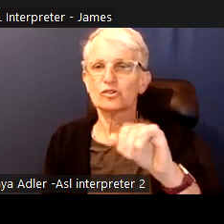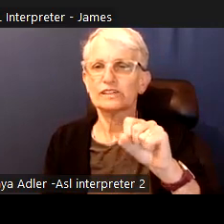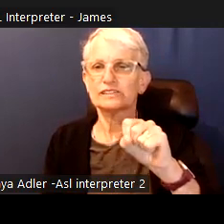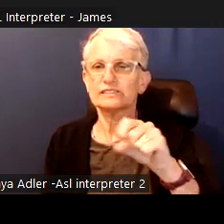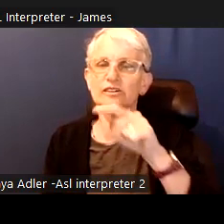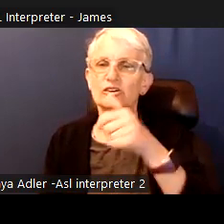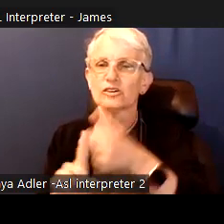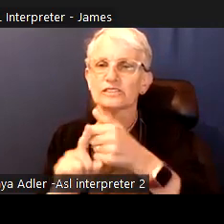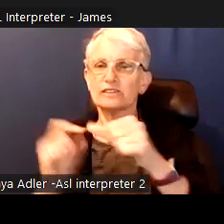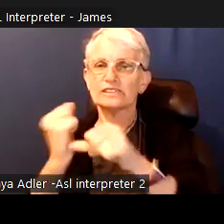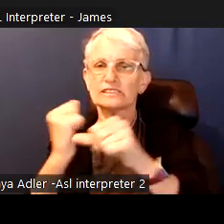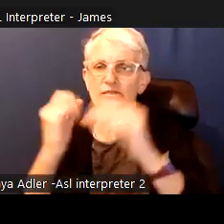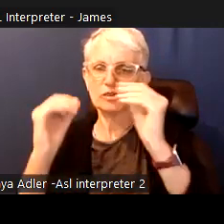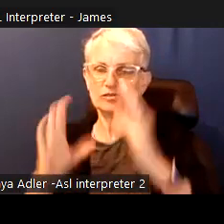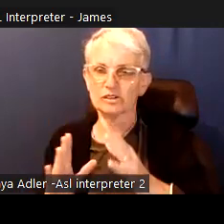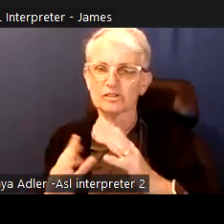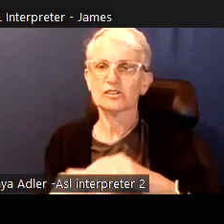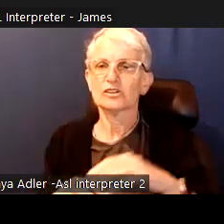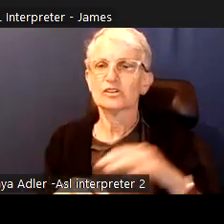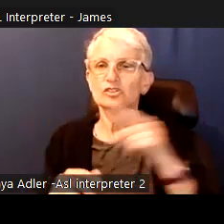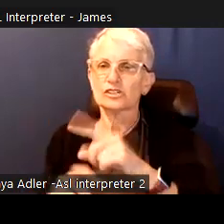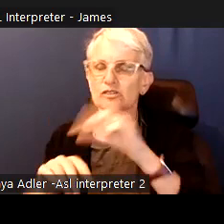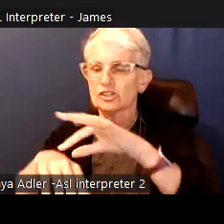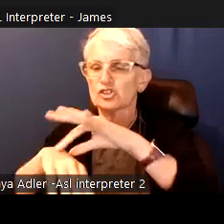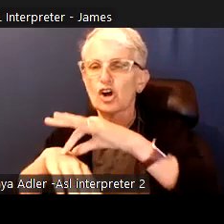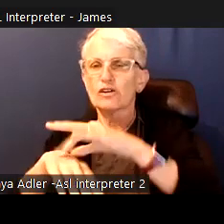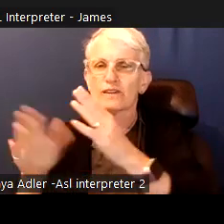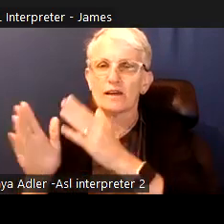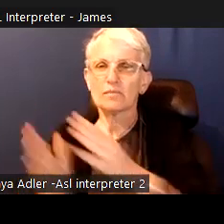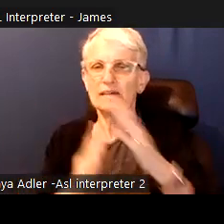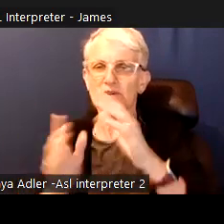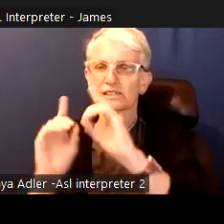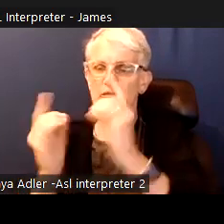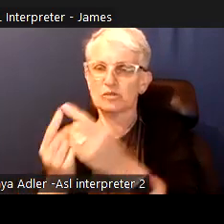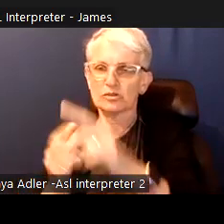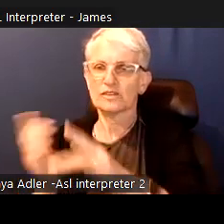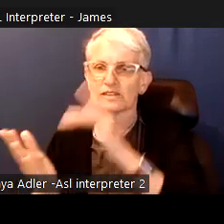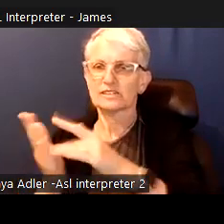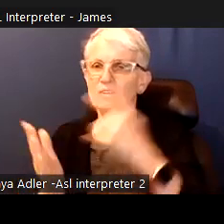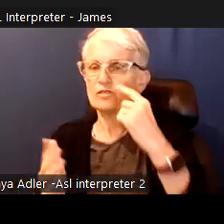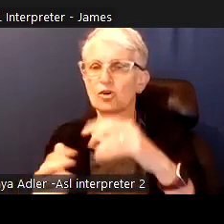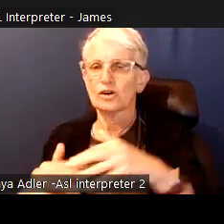Or is this critique full of targeted attacks and soundbites? How do their commitments compare on this issue?